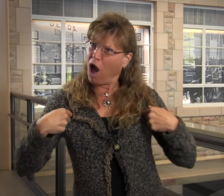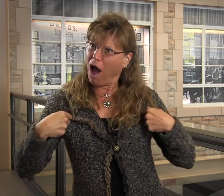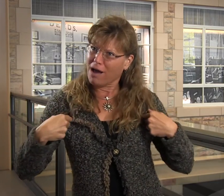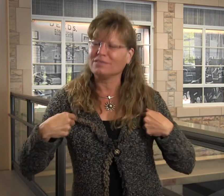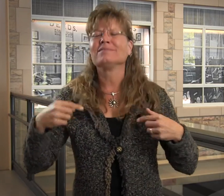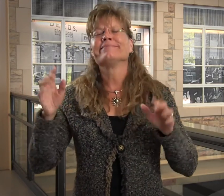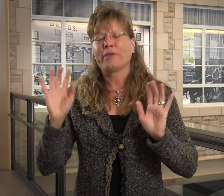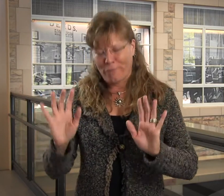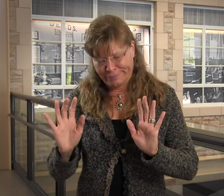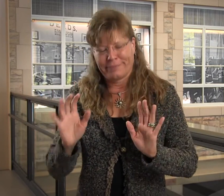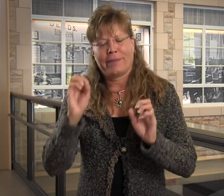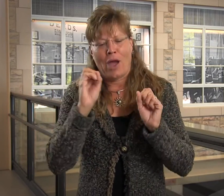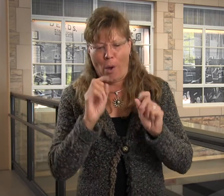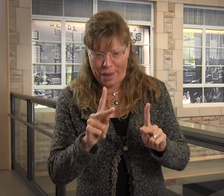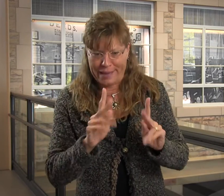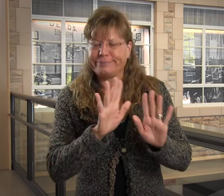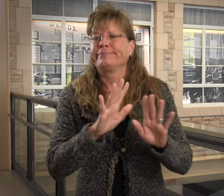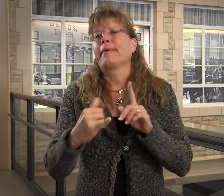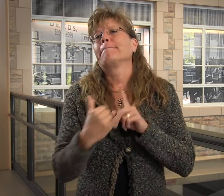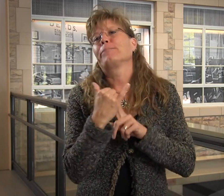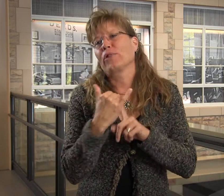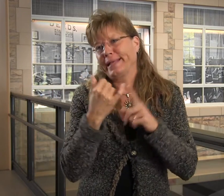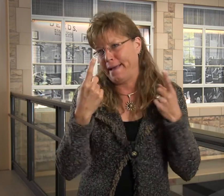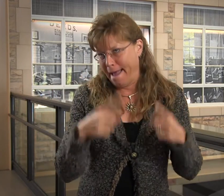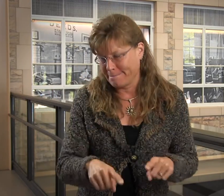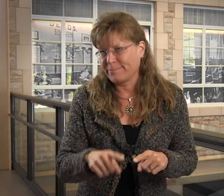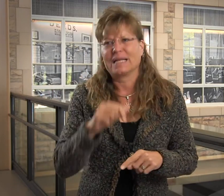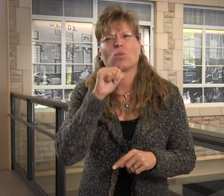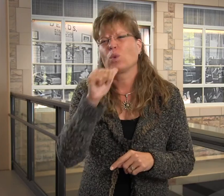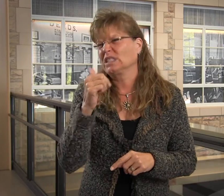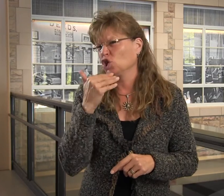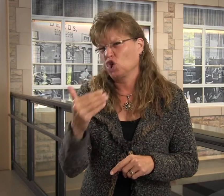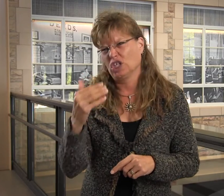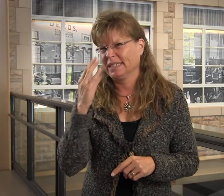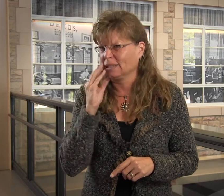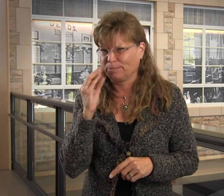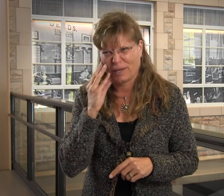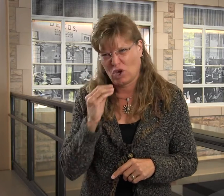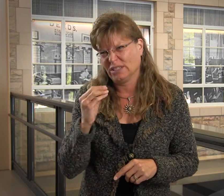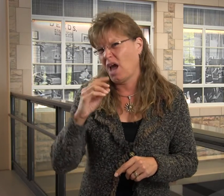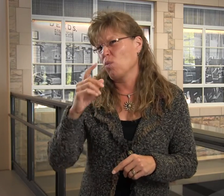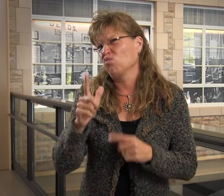They wanted the attention, and I can appreciate that. As a result, I was bullied. It was not a good experience.